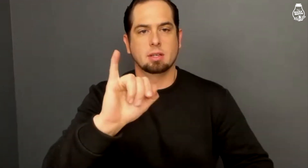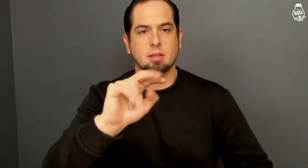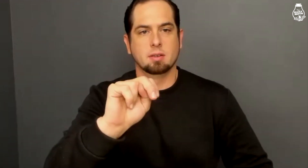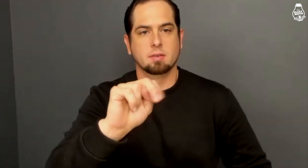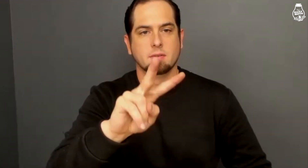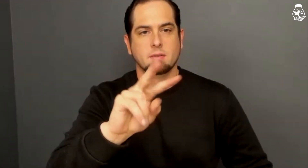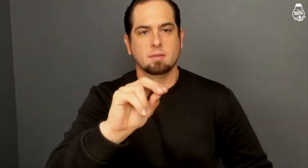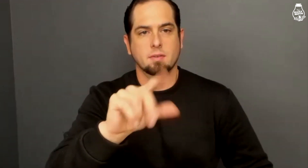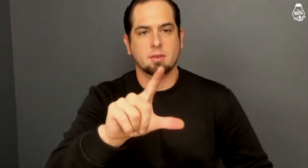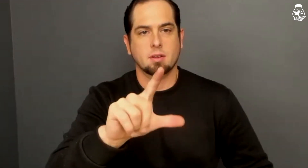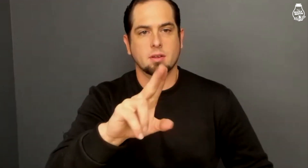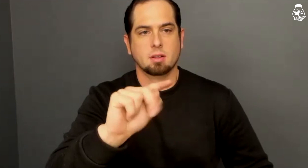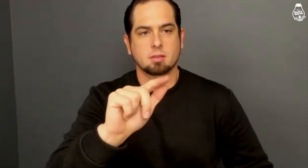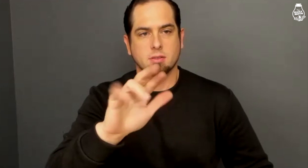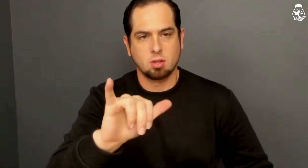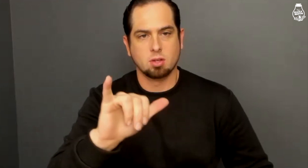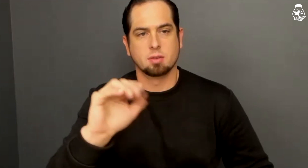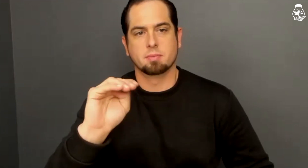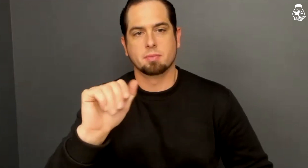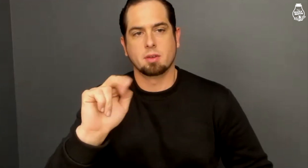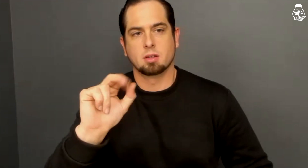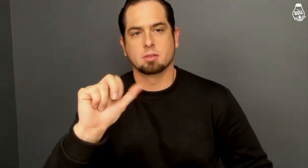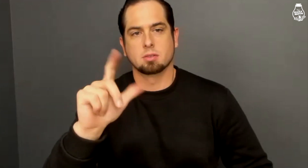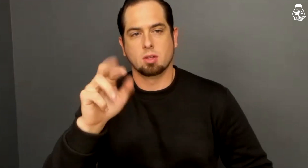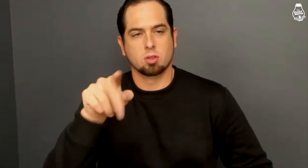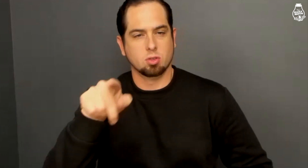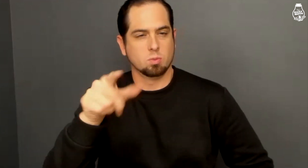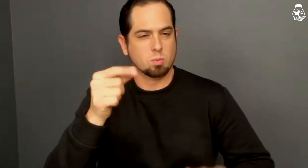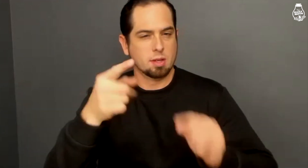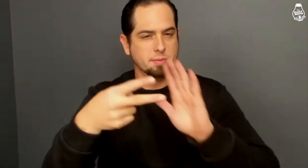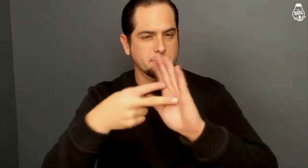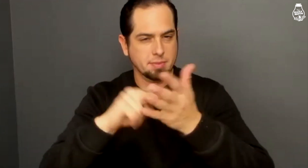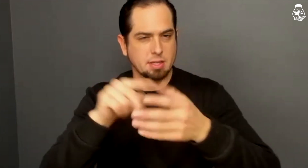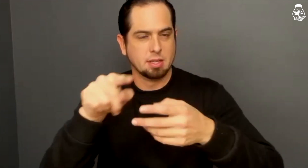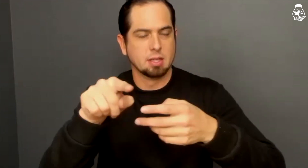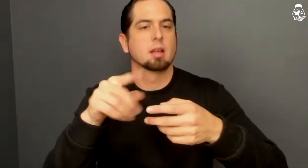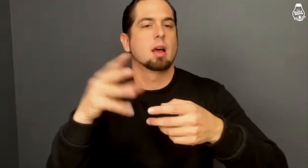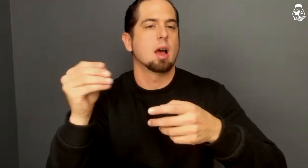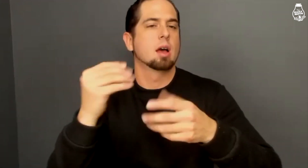involuntary manslaughter, what it means,